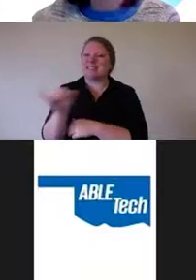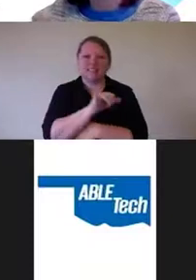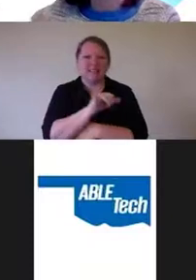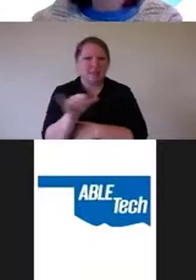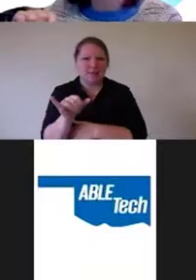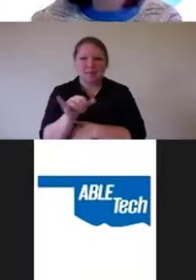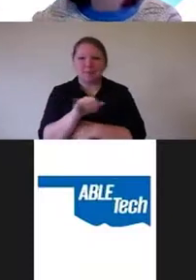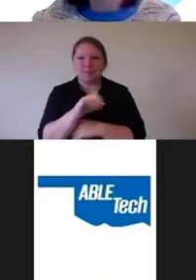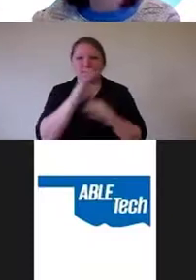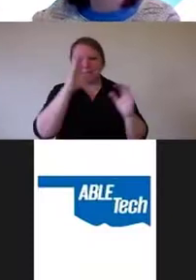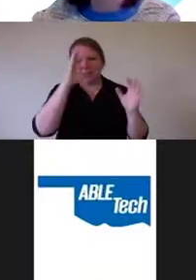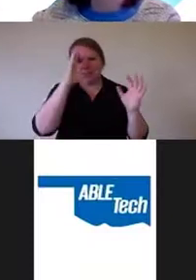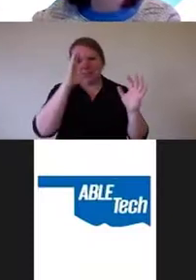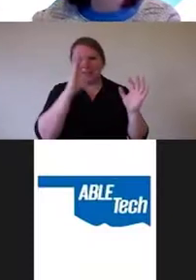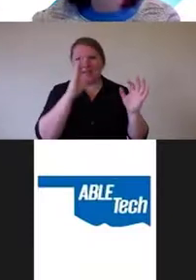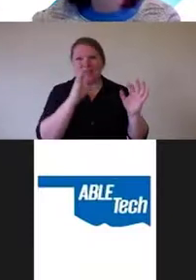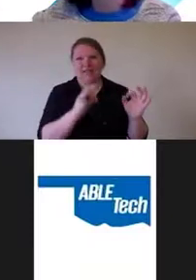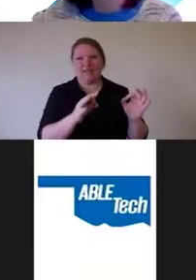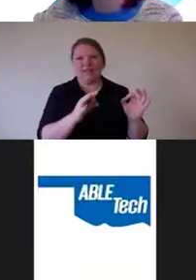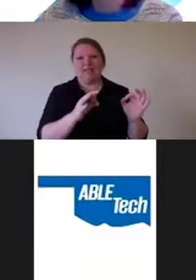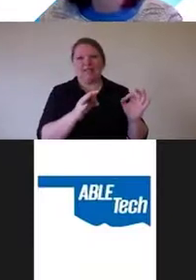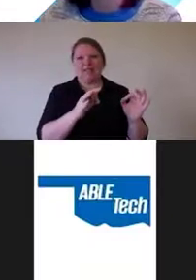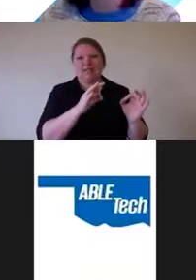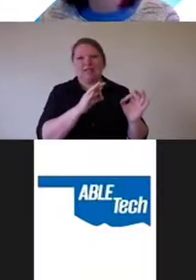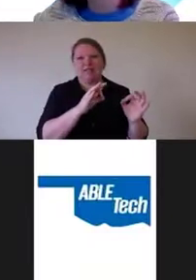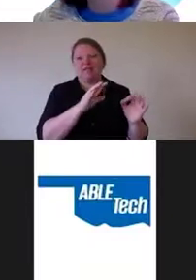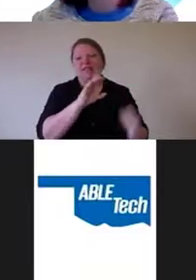the mid level decision, and Domino's was a blip in the road.